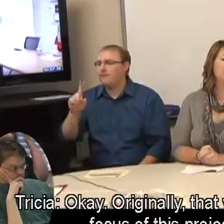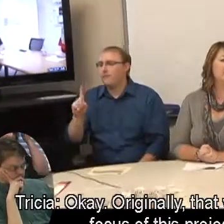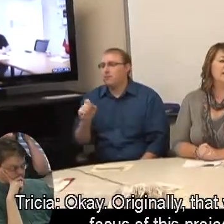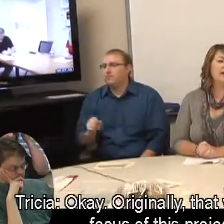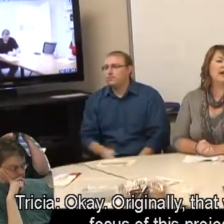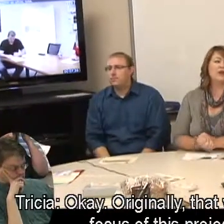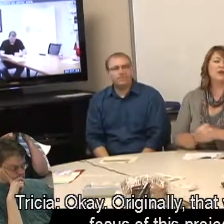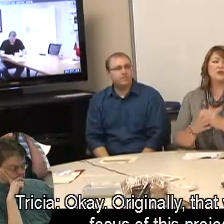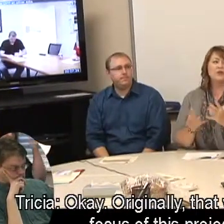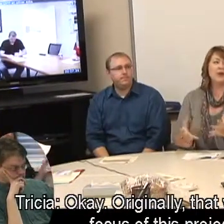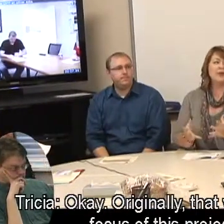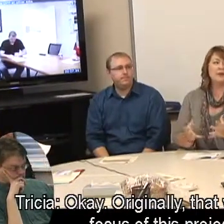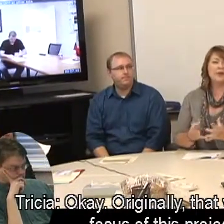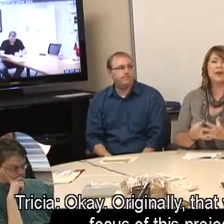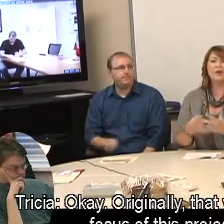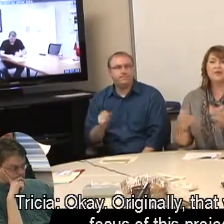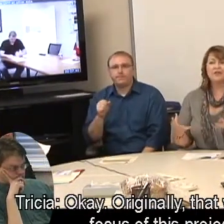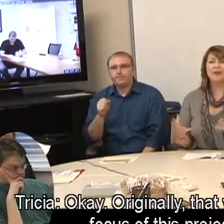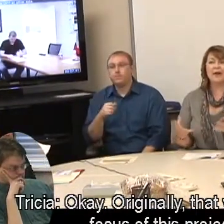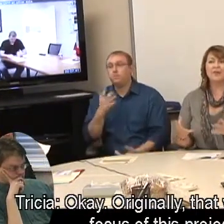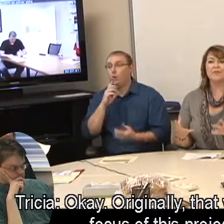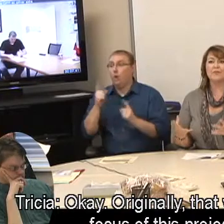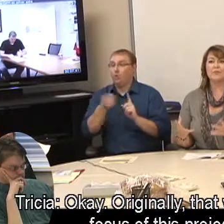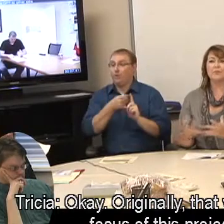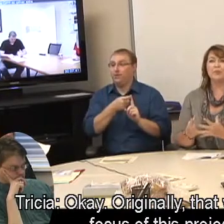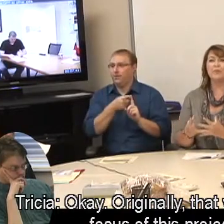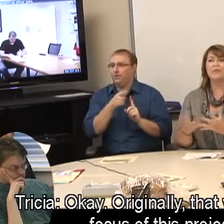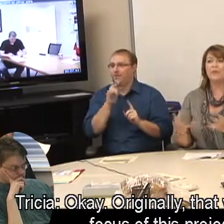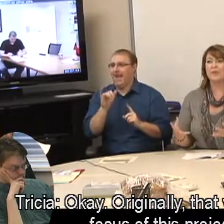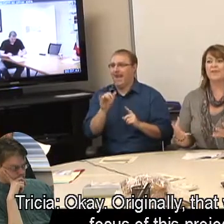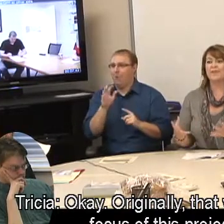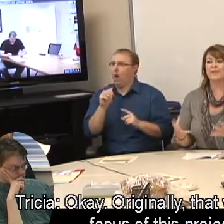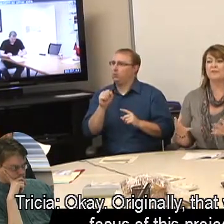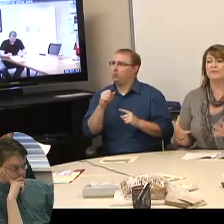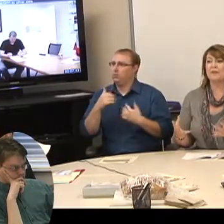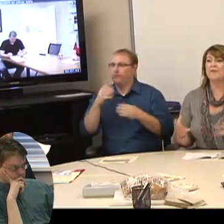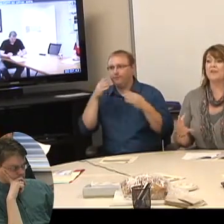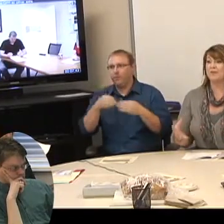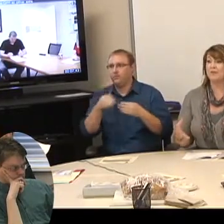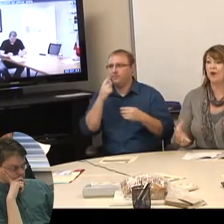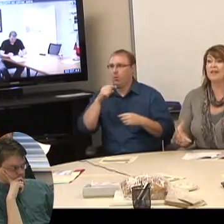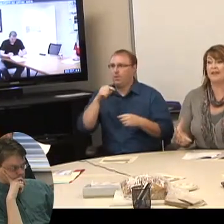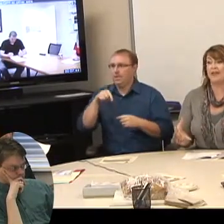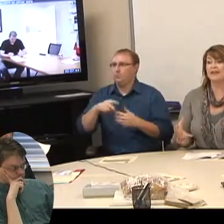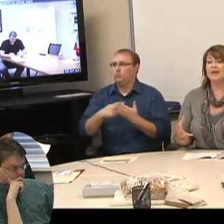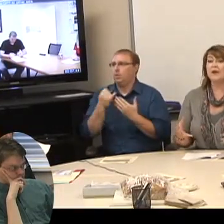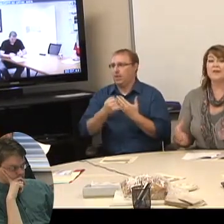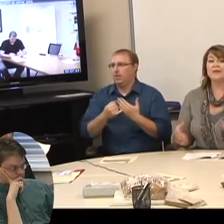Tricia: Okay. Originally, that was the real focus of this project